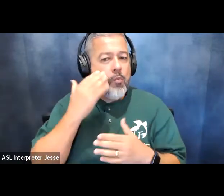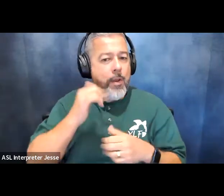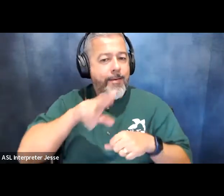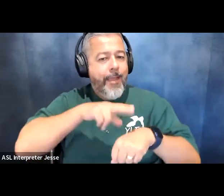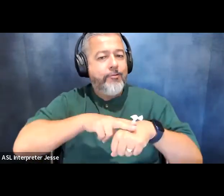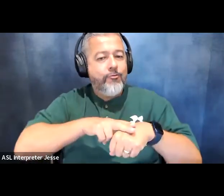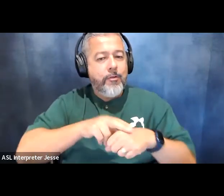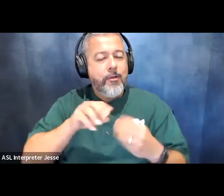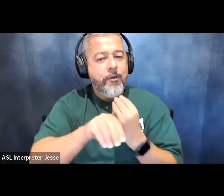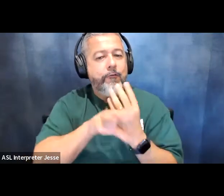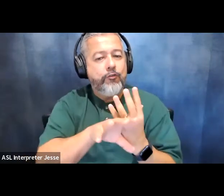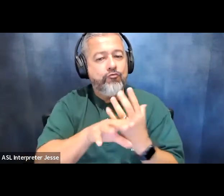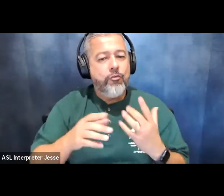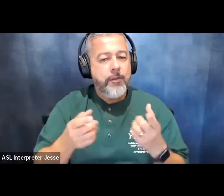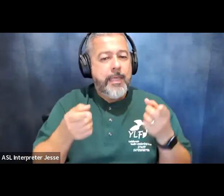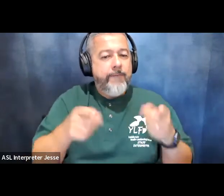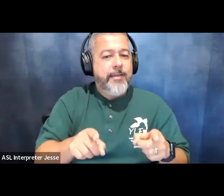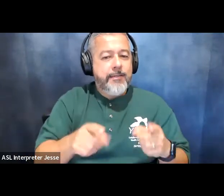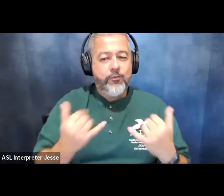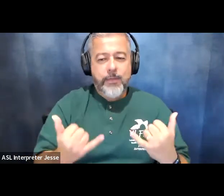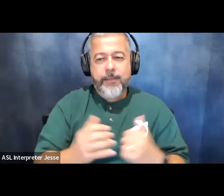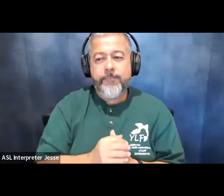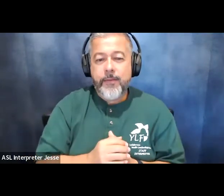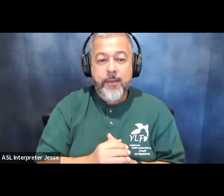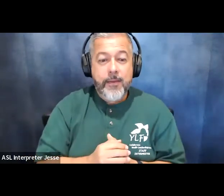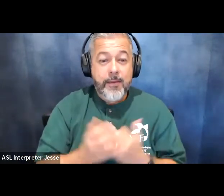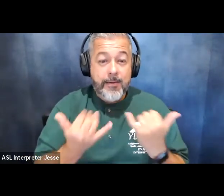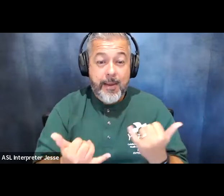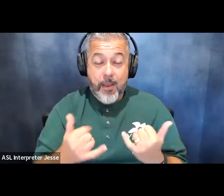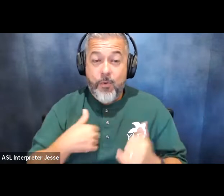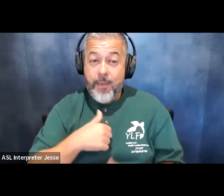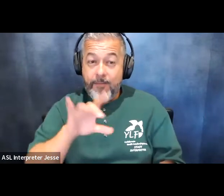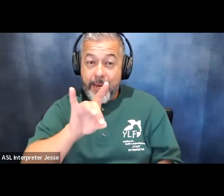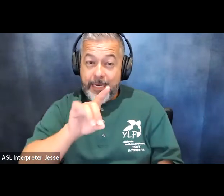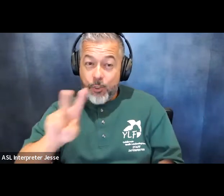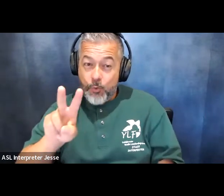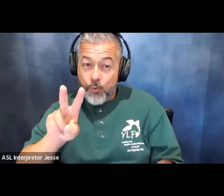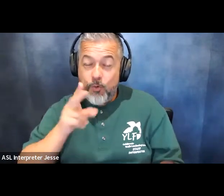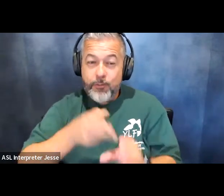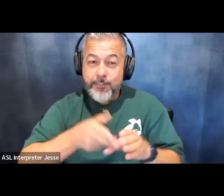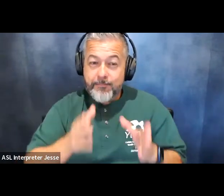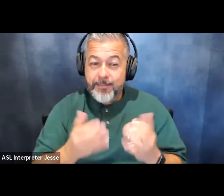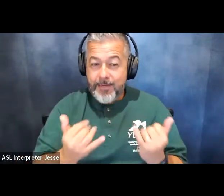we're having today so again it looks like we are at 82 participants at this point um as sarah kind